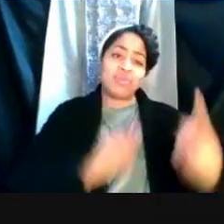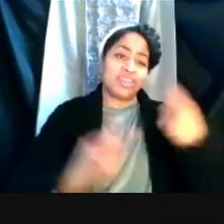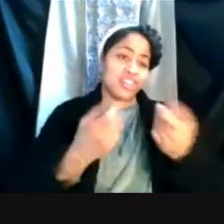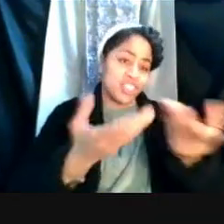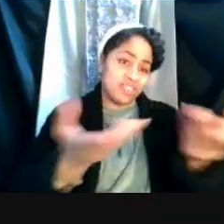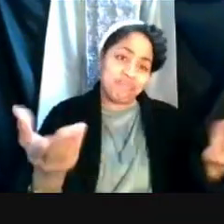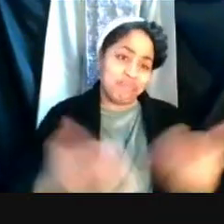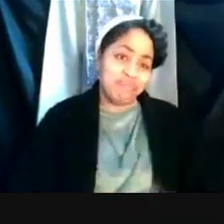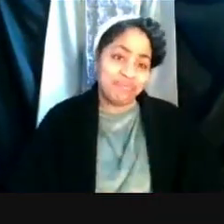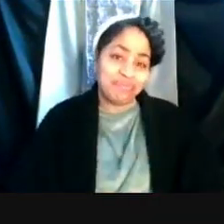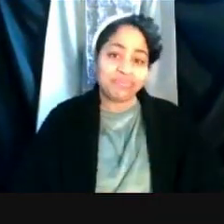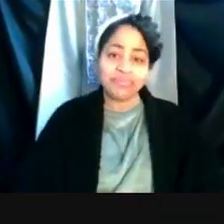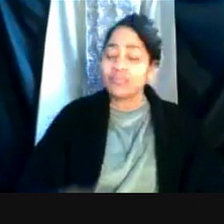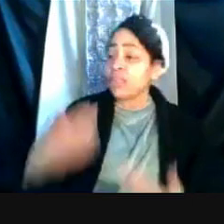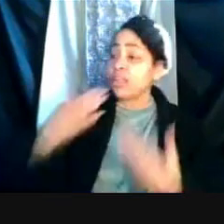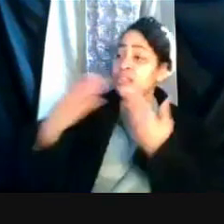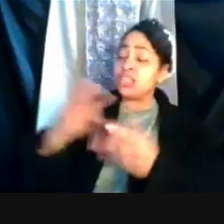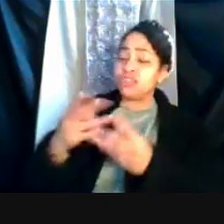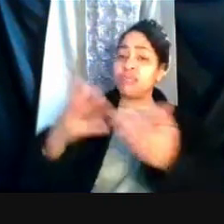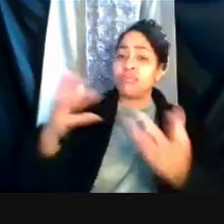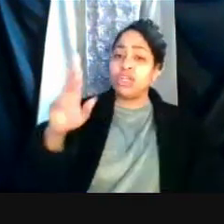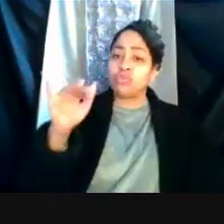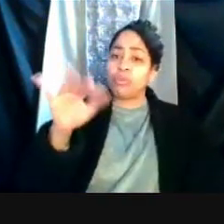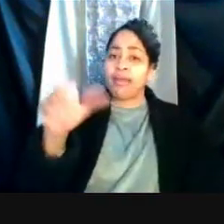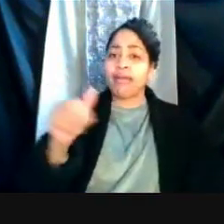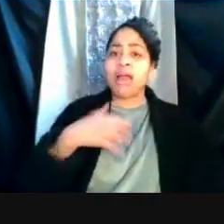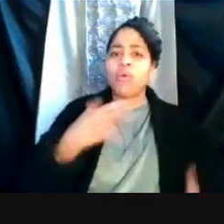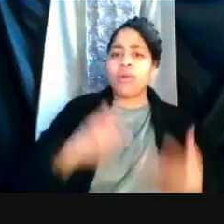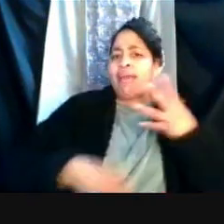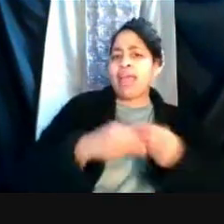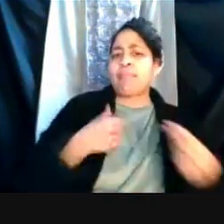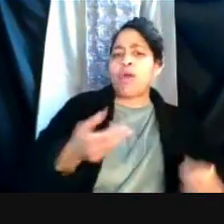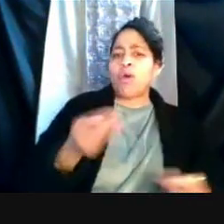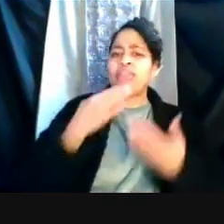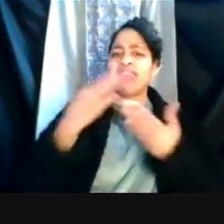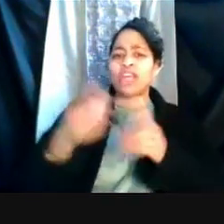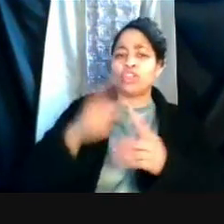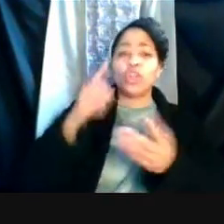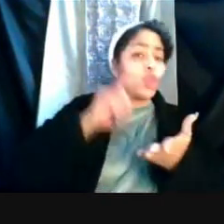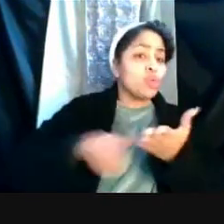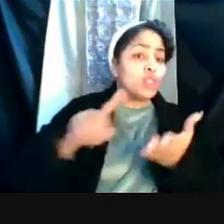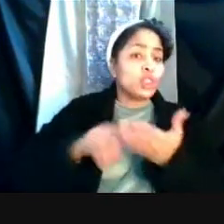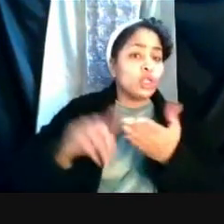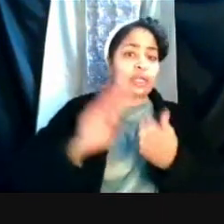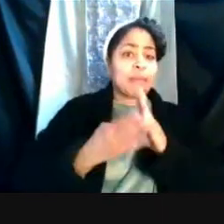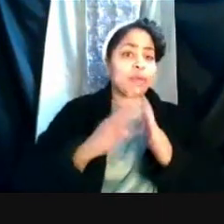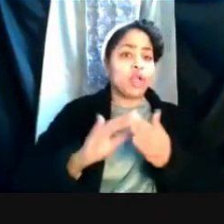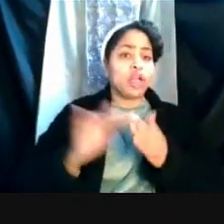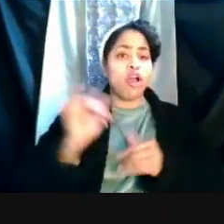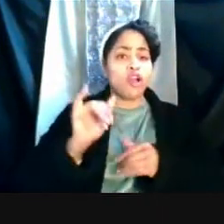Thanks very much, Rebecca. And I wanna add my own thanks to the research community as well for their patience,